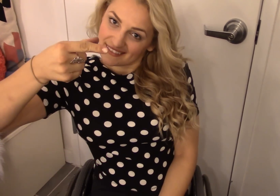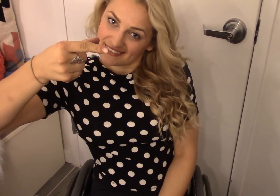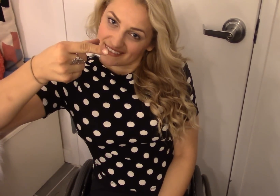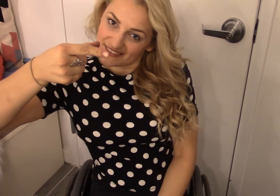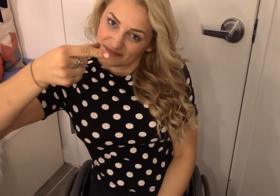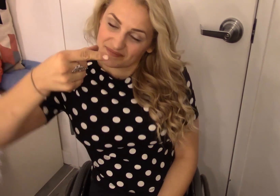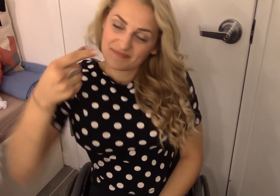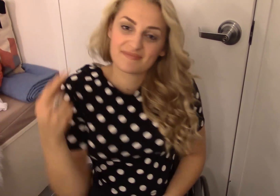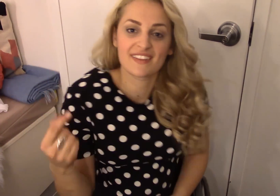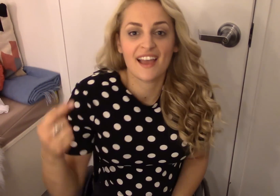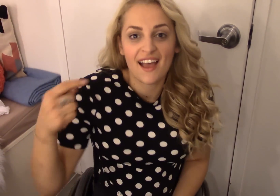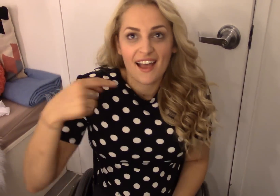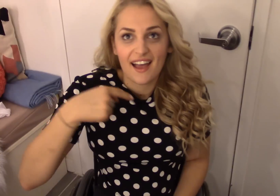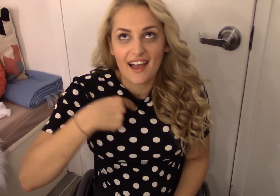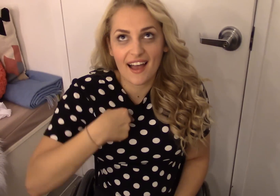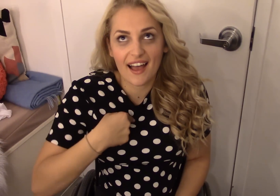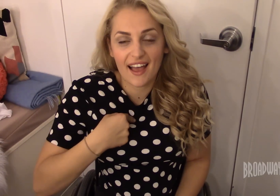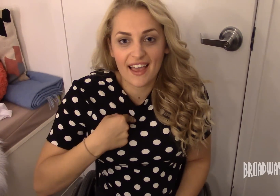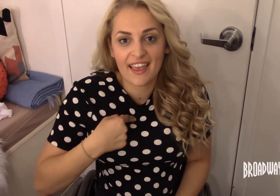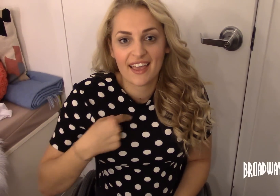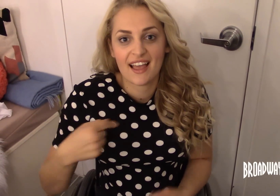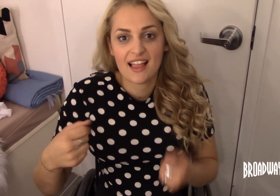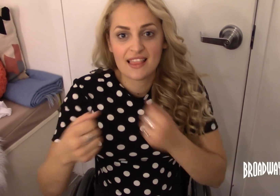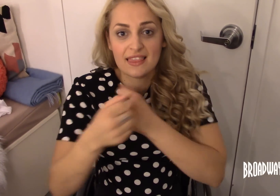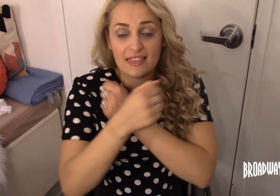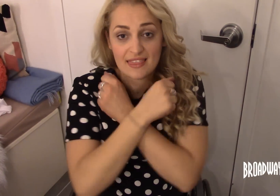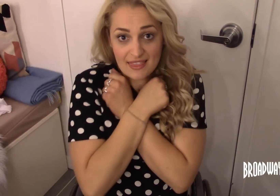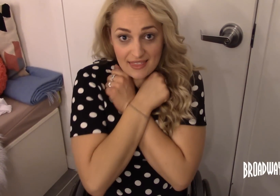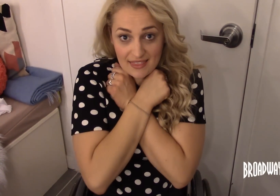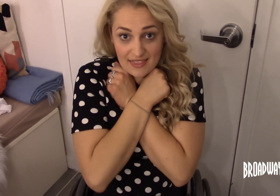vlog. I love